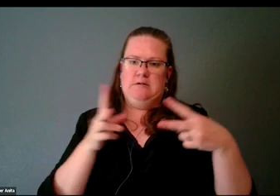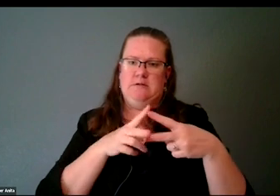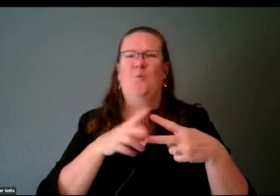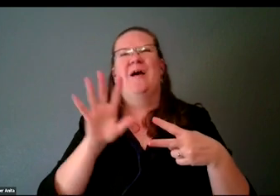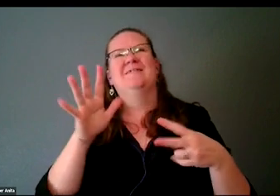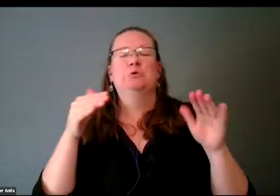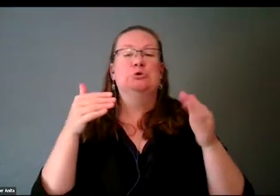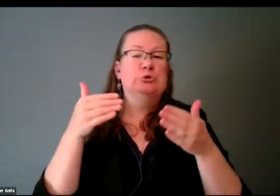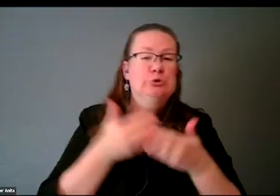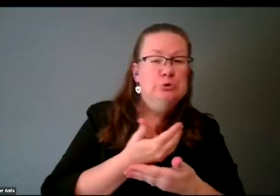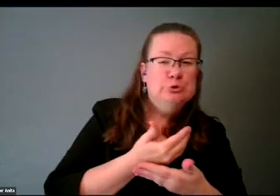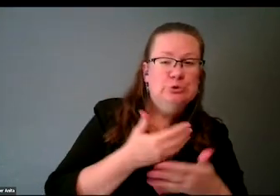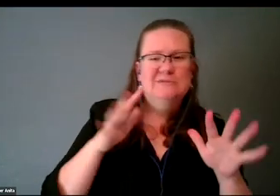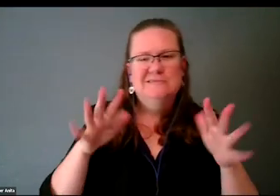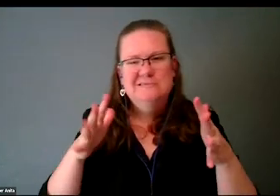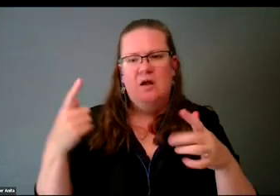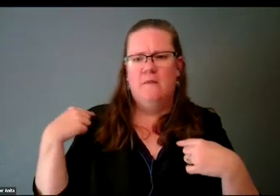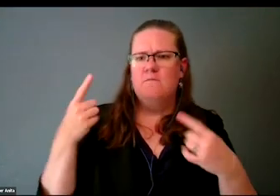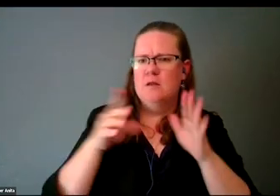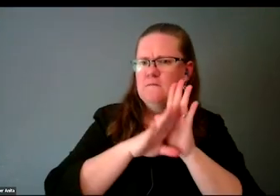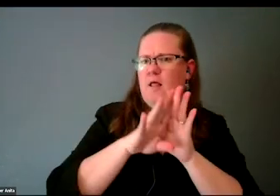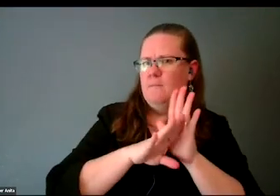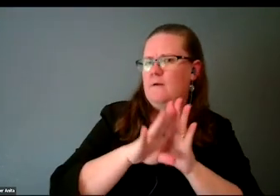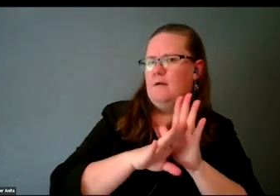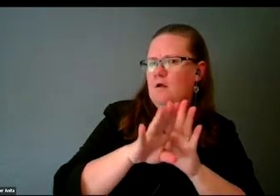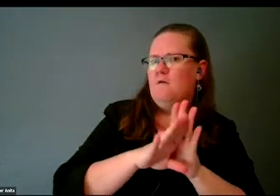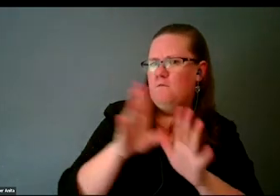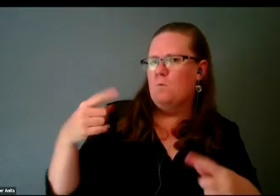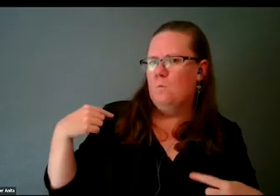They've been in development for some time now for blind folk,